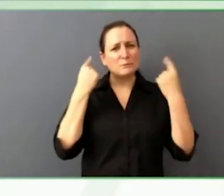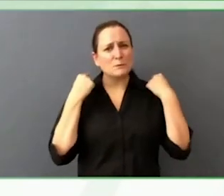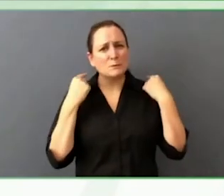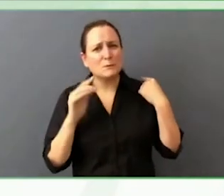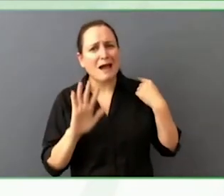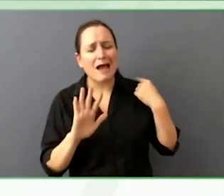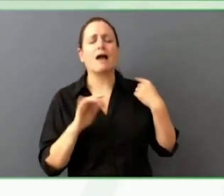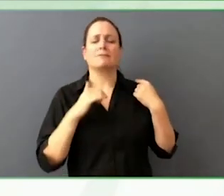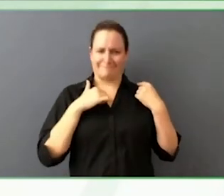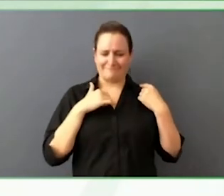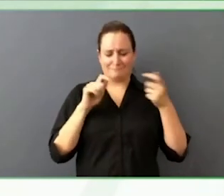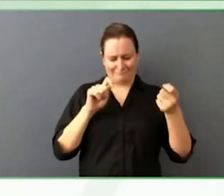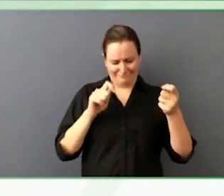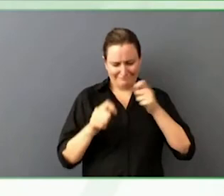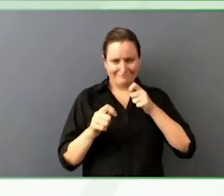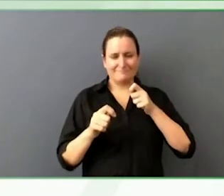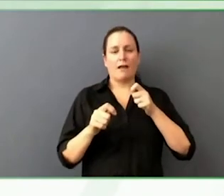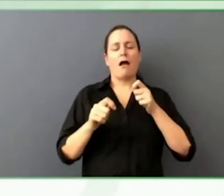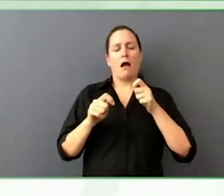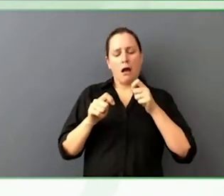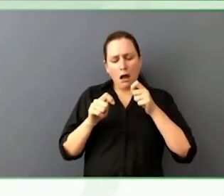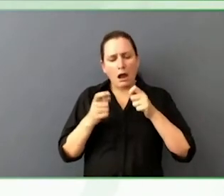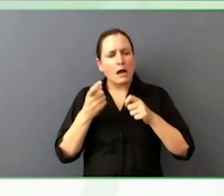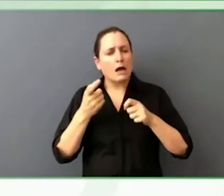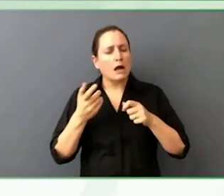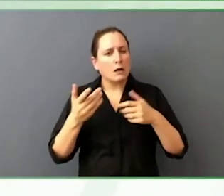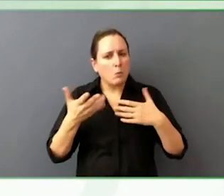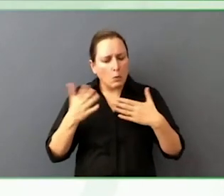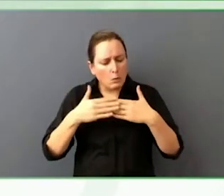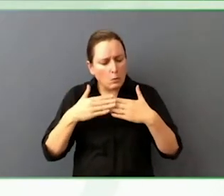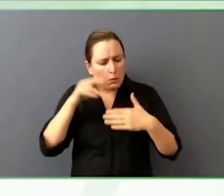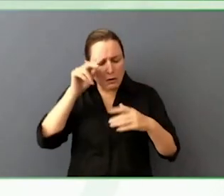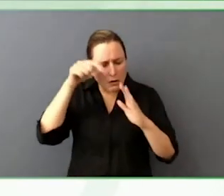Other than that, it comes up a lot when you get past captions, alt